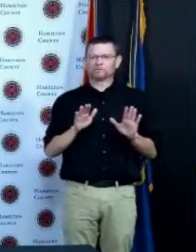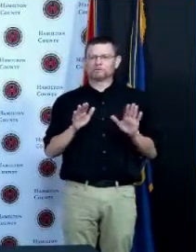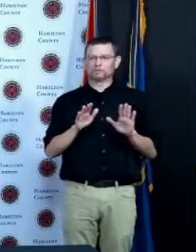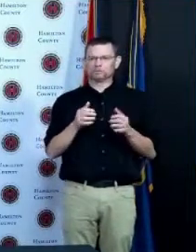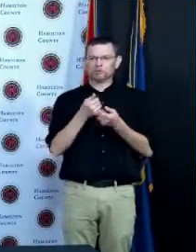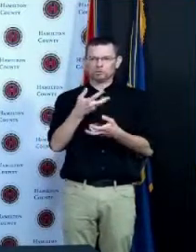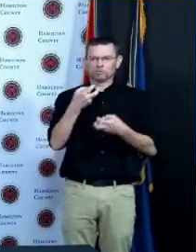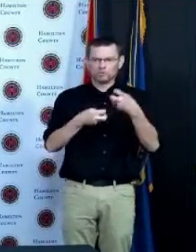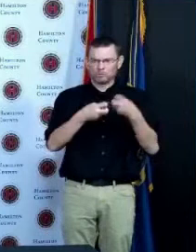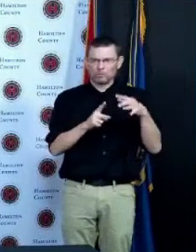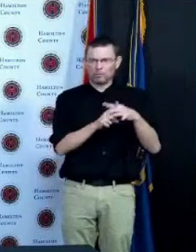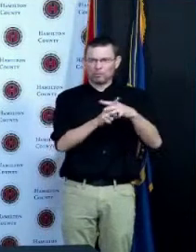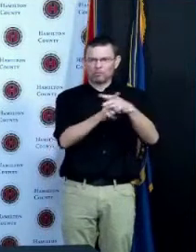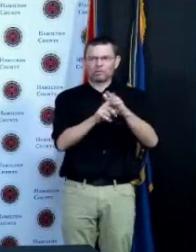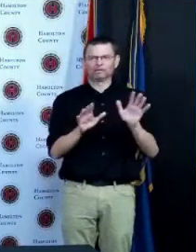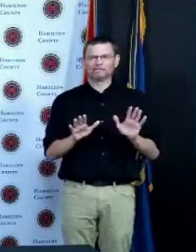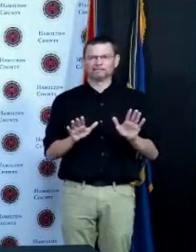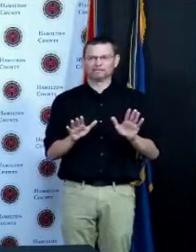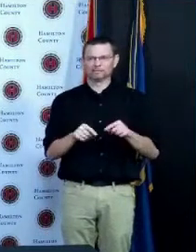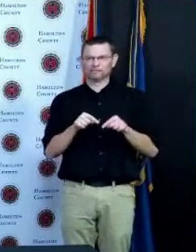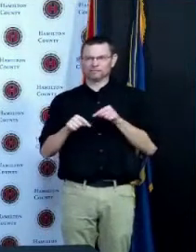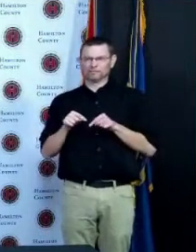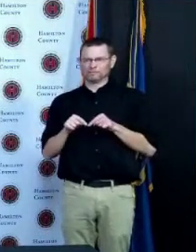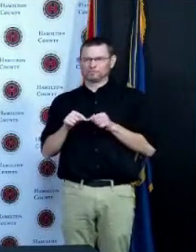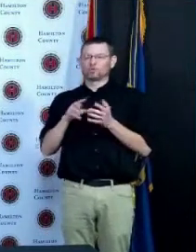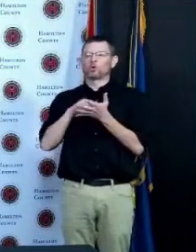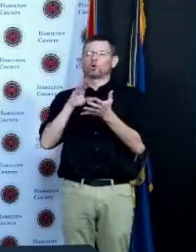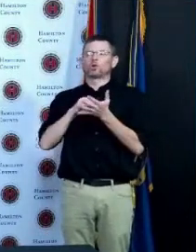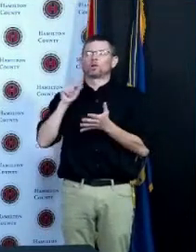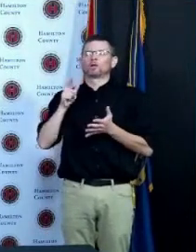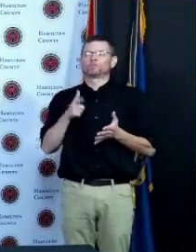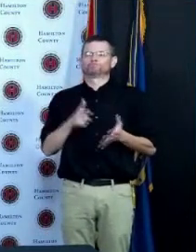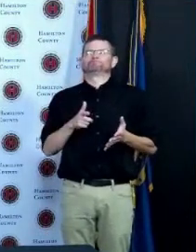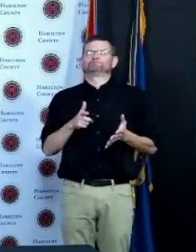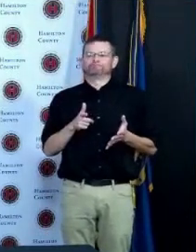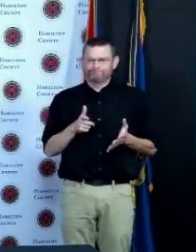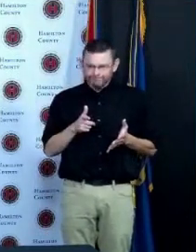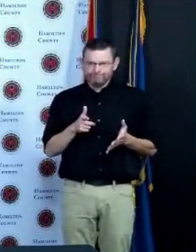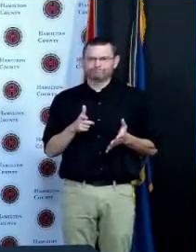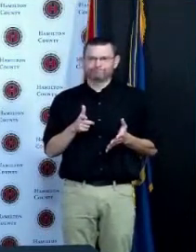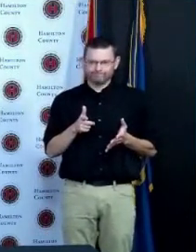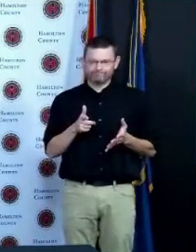this is not proven safe and effective by the FDA which is factually accurate it's on emergency use